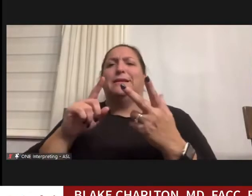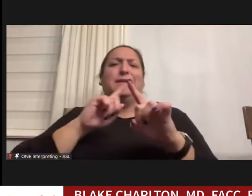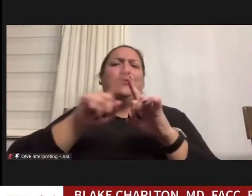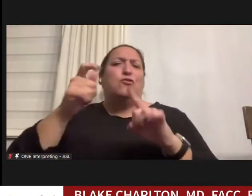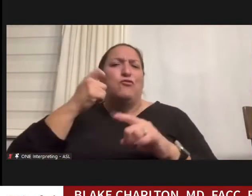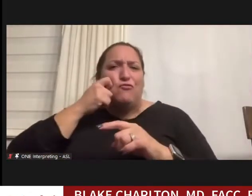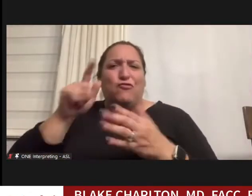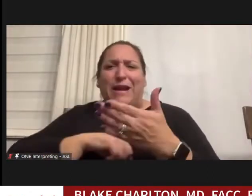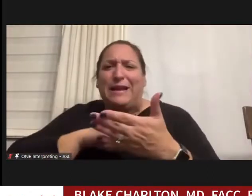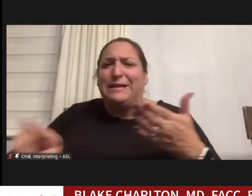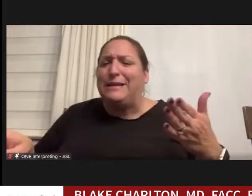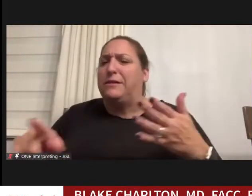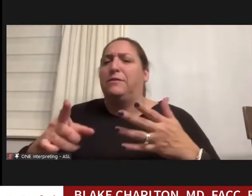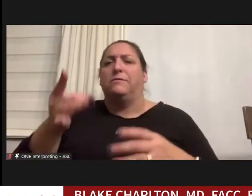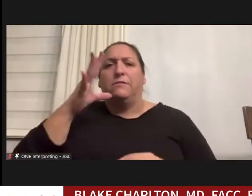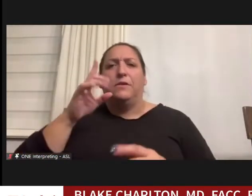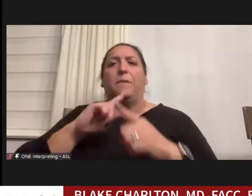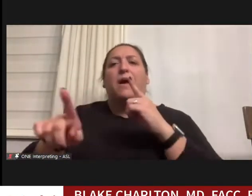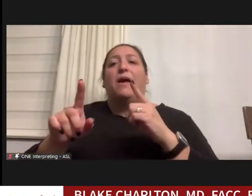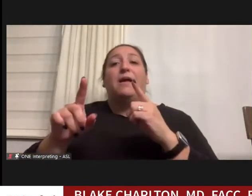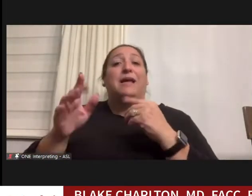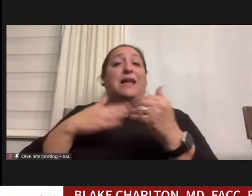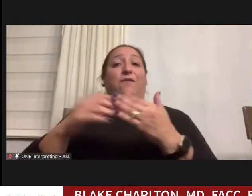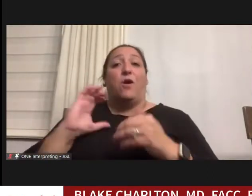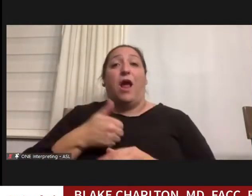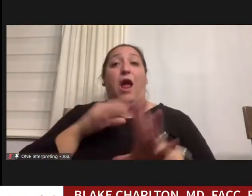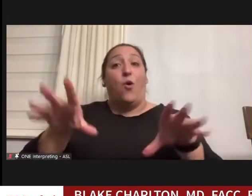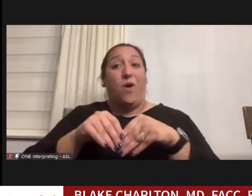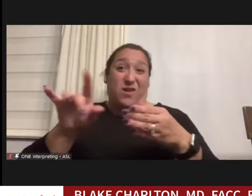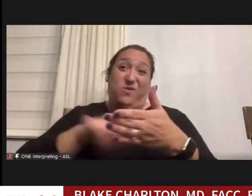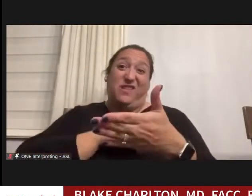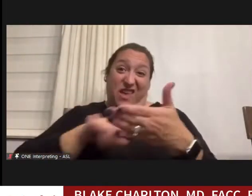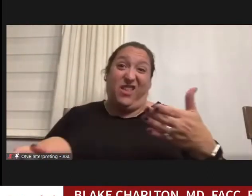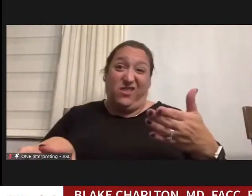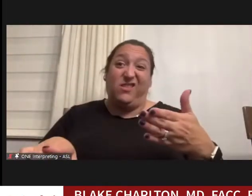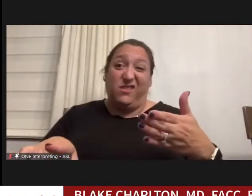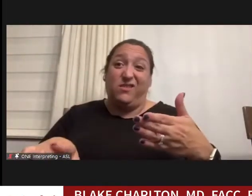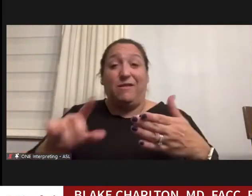and even though our wedding was cancel, and our honeymoon was canceled, she